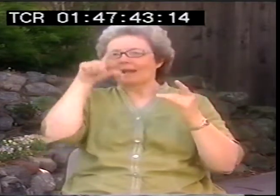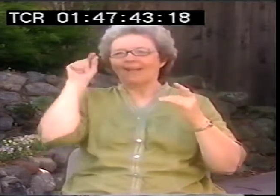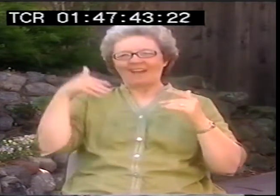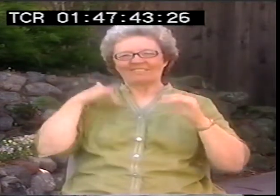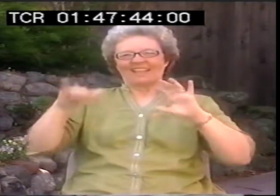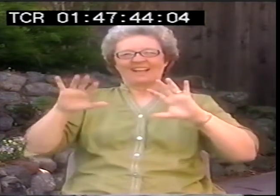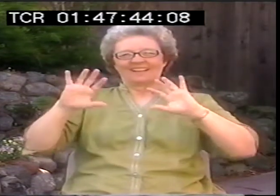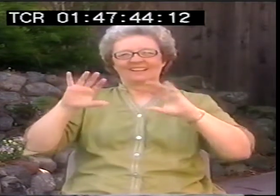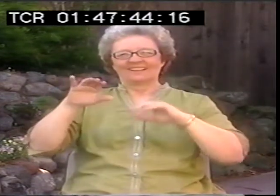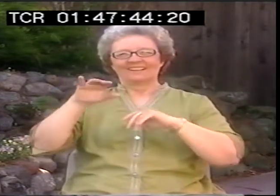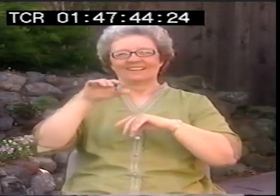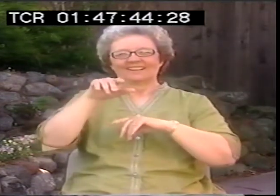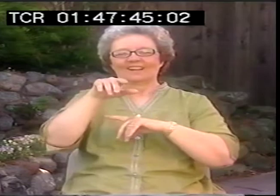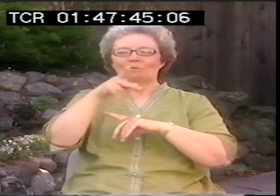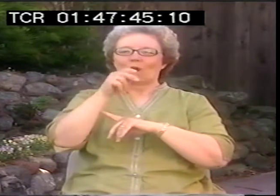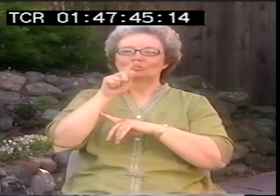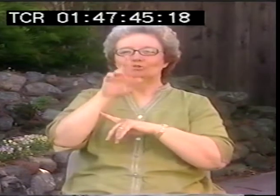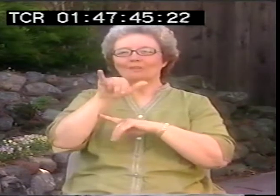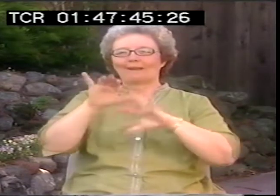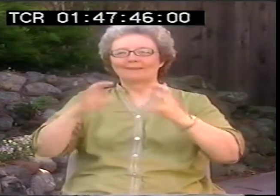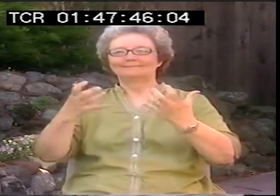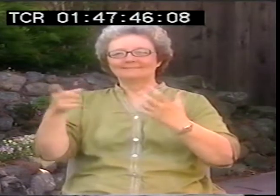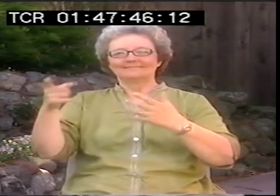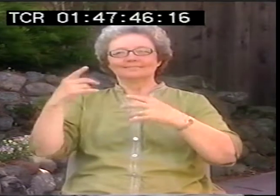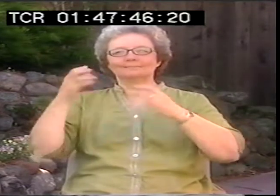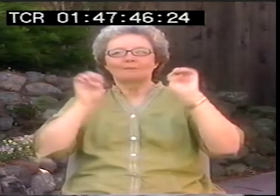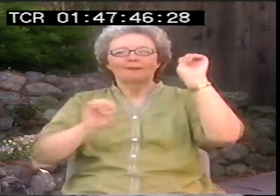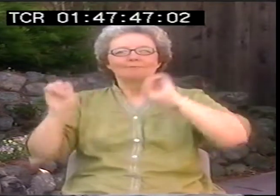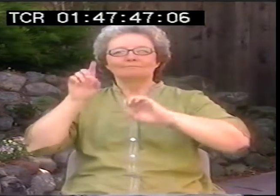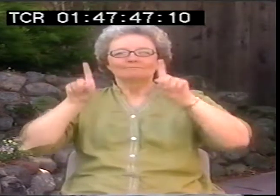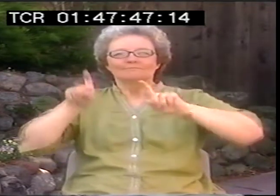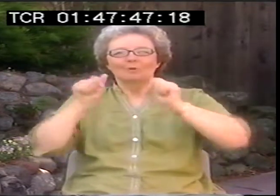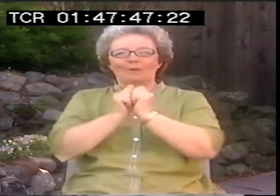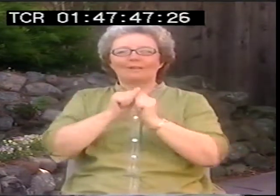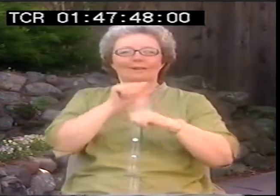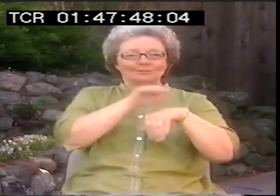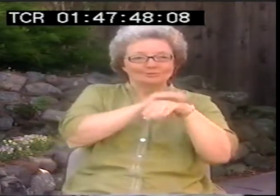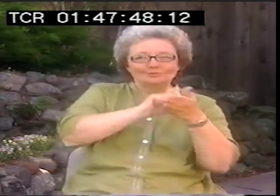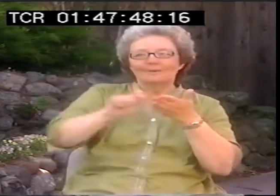There's a hearing woman, who was teaching at a college and she was learning signage and she was really, really excited about it.